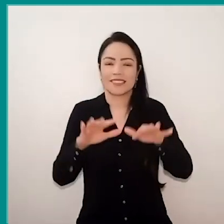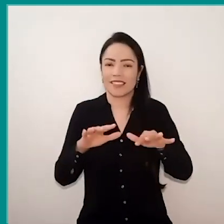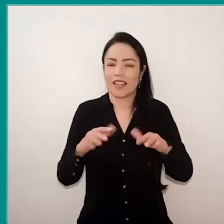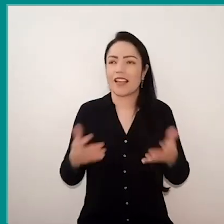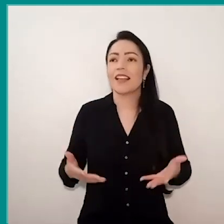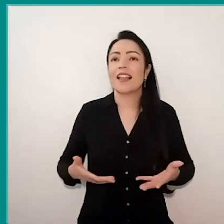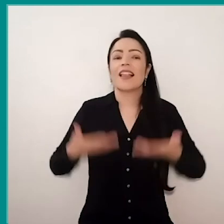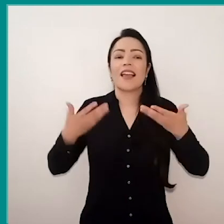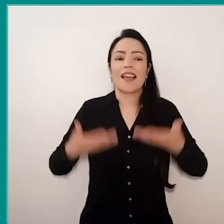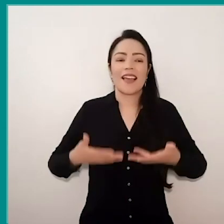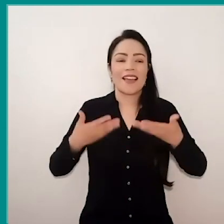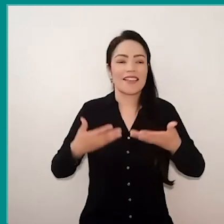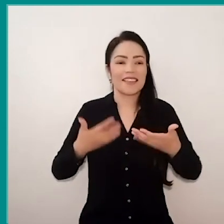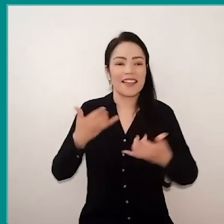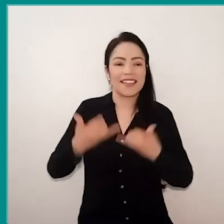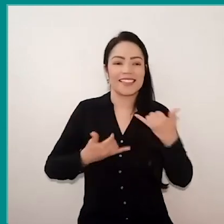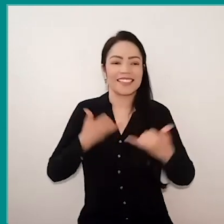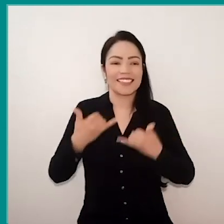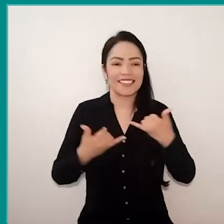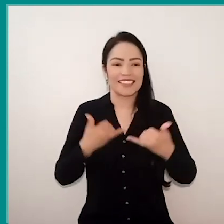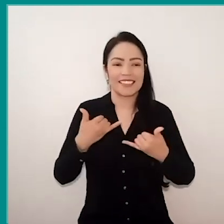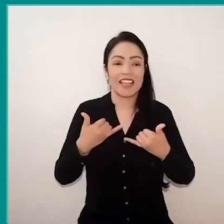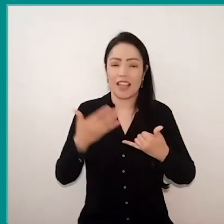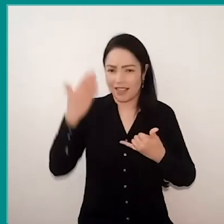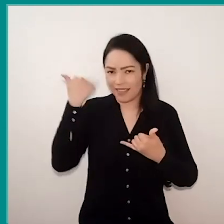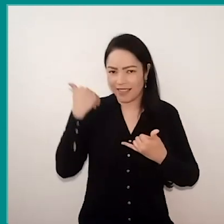as a joke, because we know it's not easy,